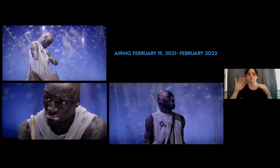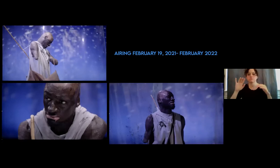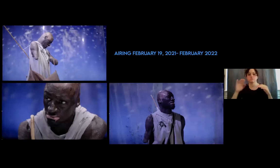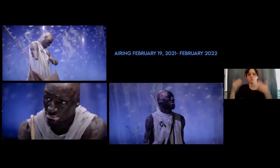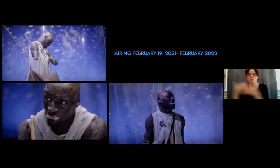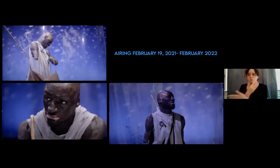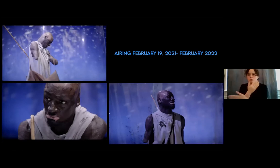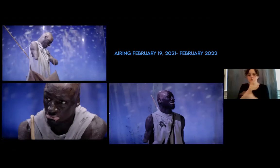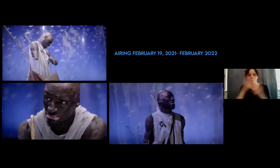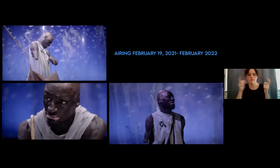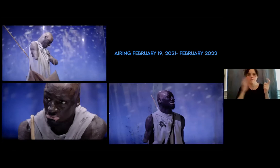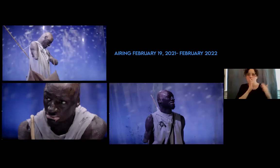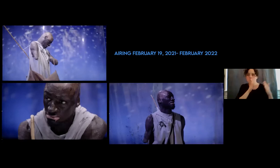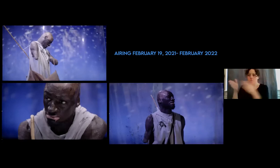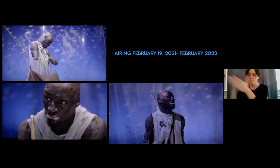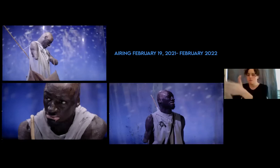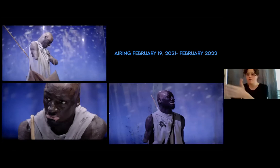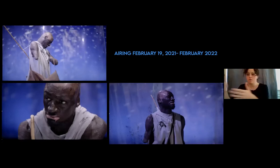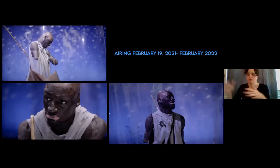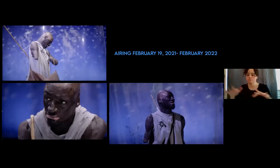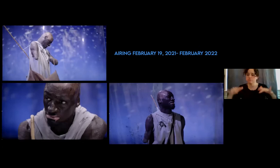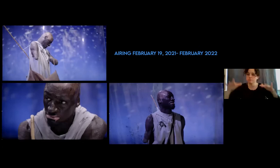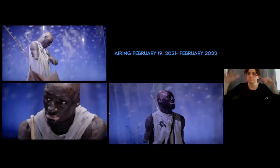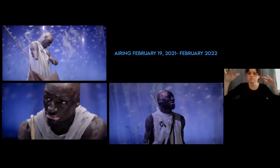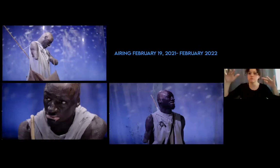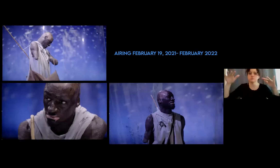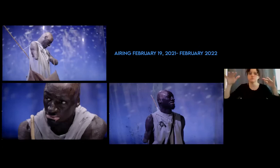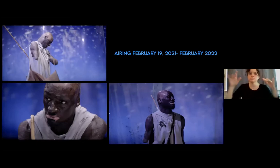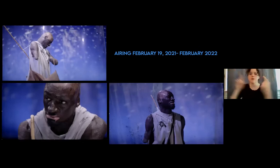living there on the edge of the shore, in a world that is gripped by viruses